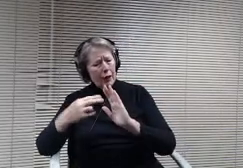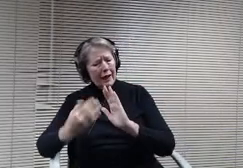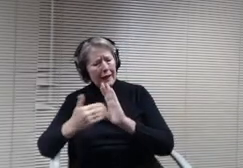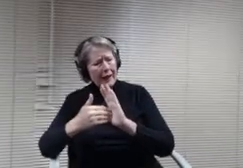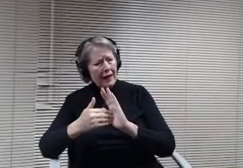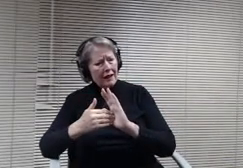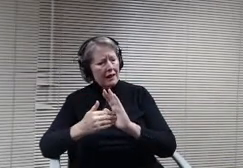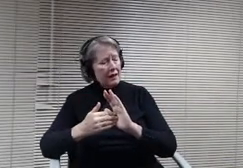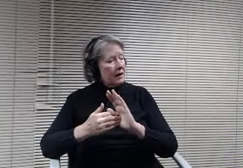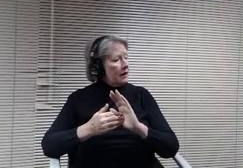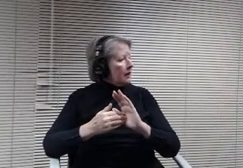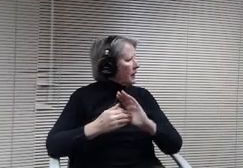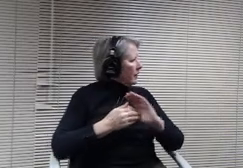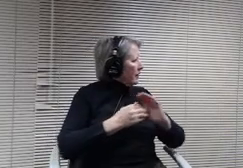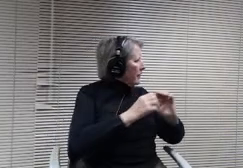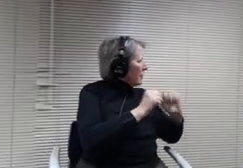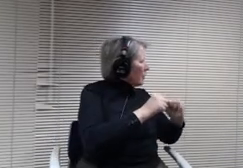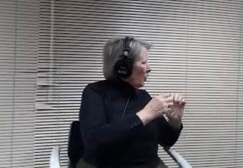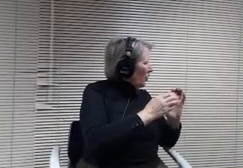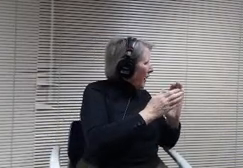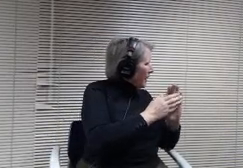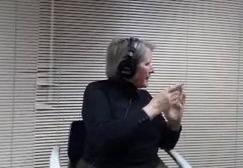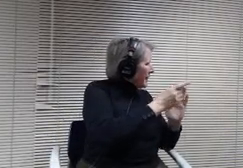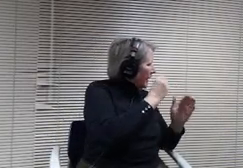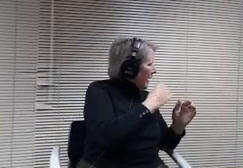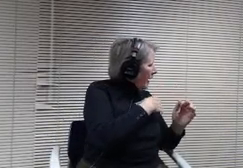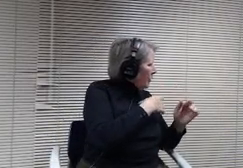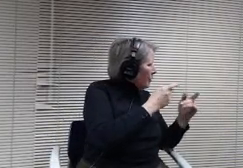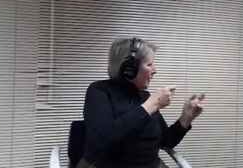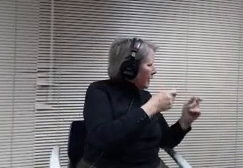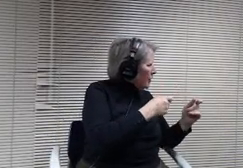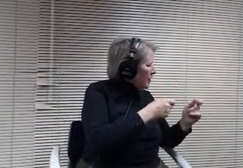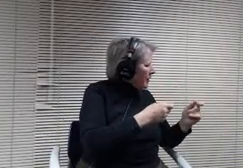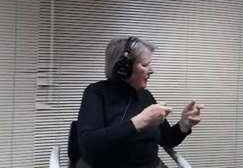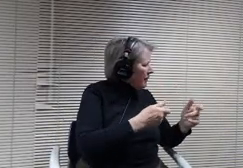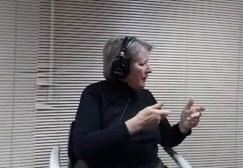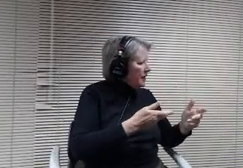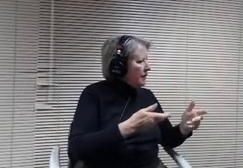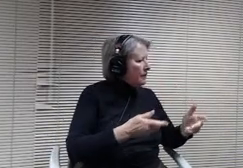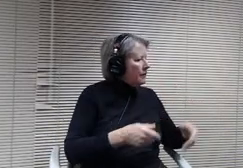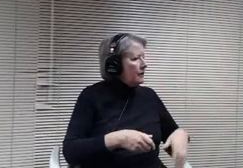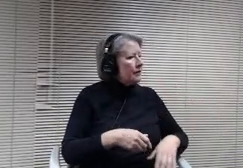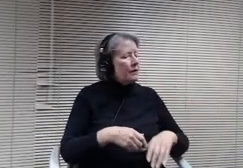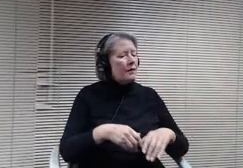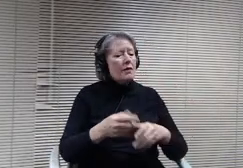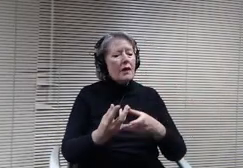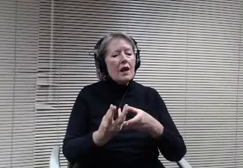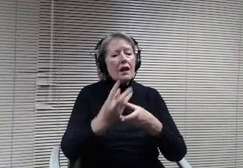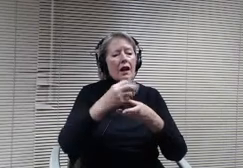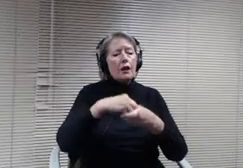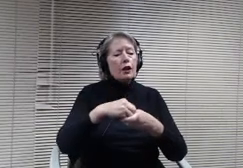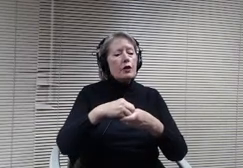me? I had to turn it down 'cause I was getting feedback. OK, Inclusive educational program? One that employs a curriculum